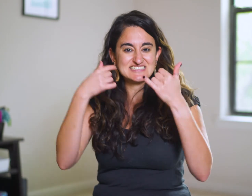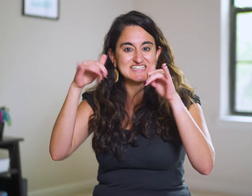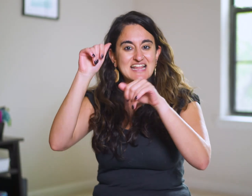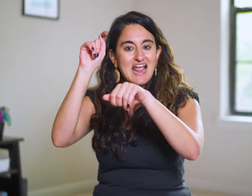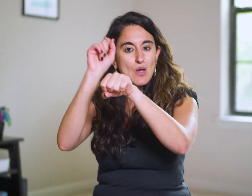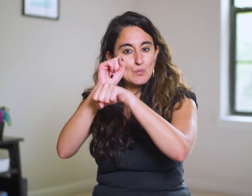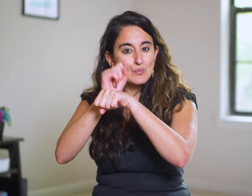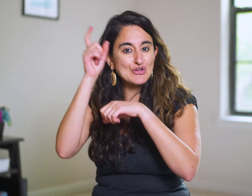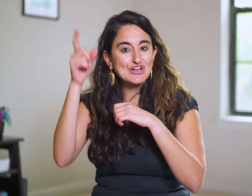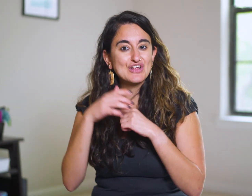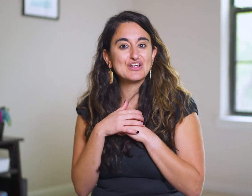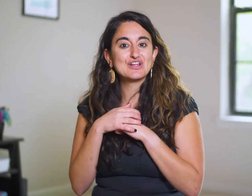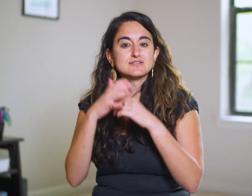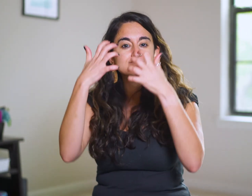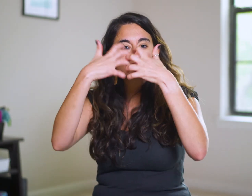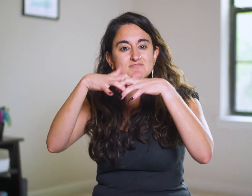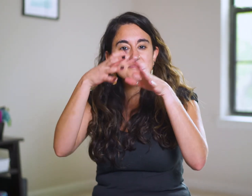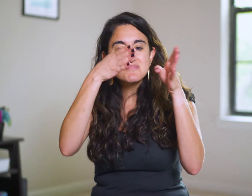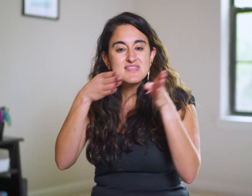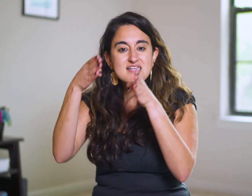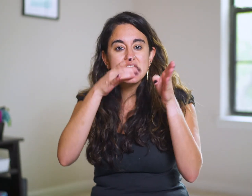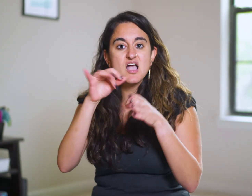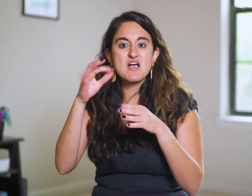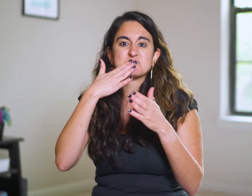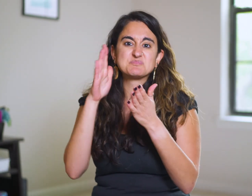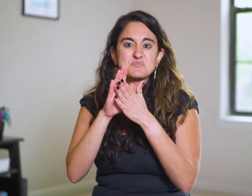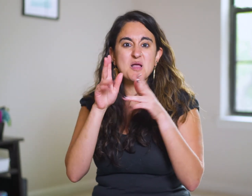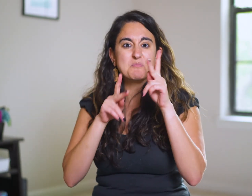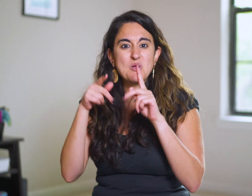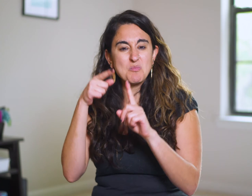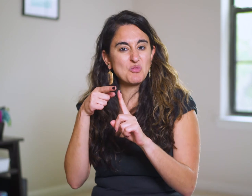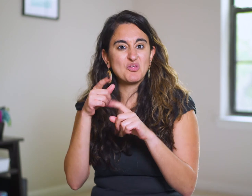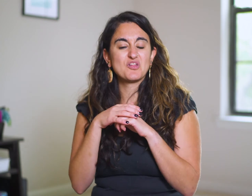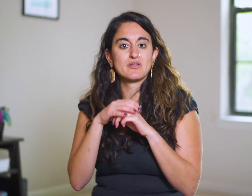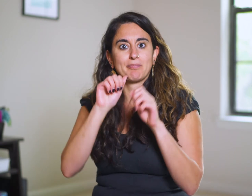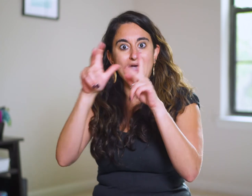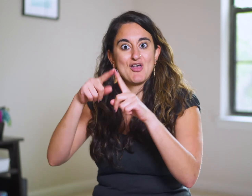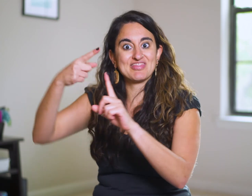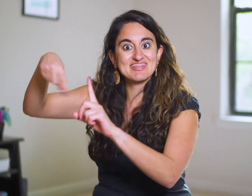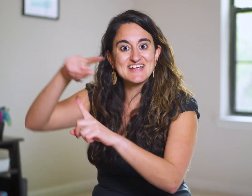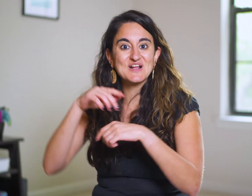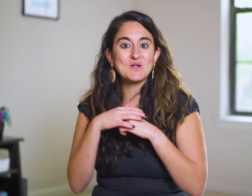He’s at work flipping the plans of the wicked to fall back on them.